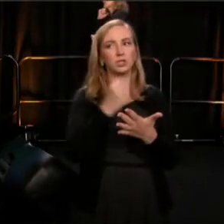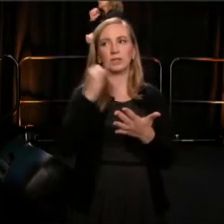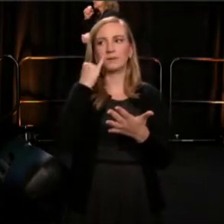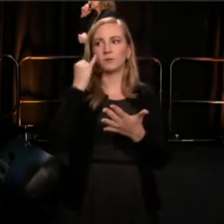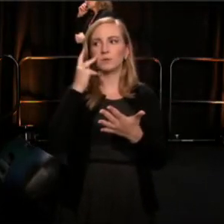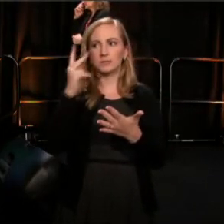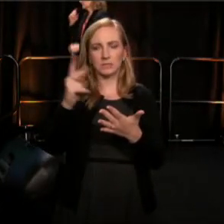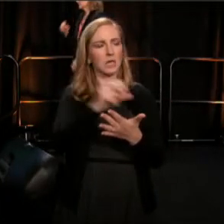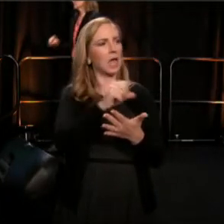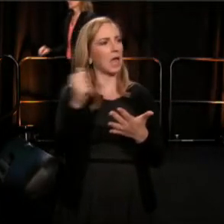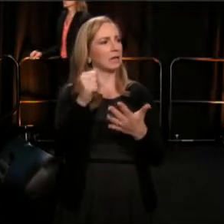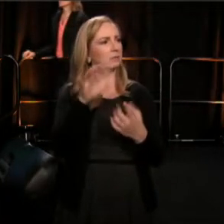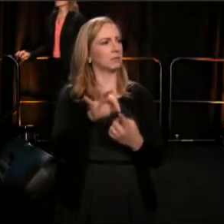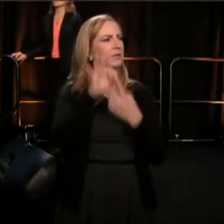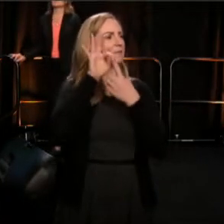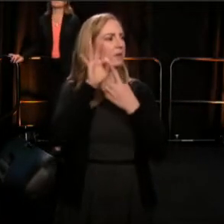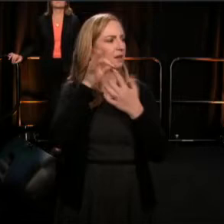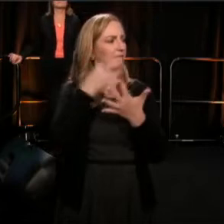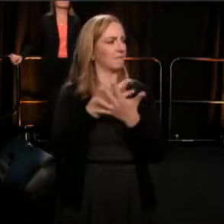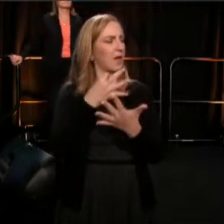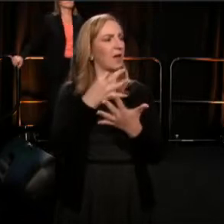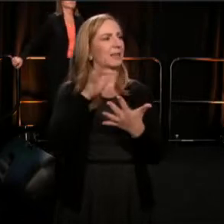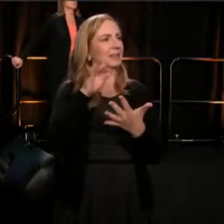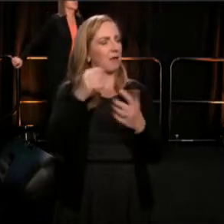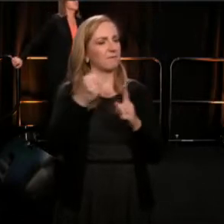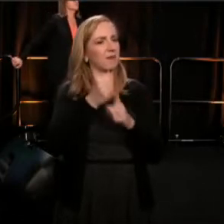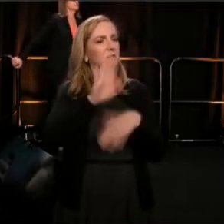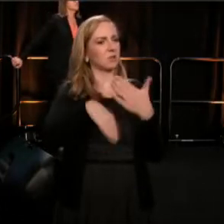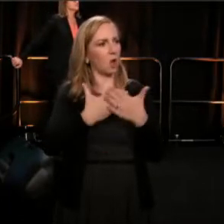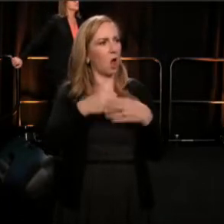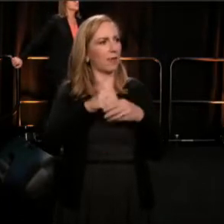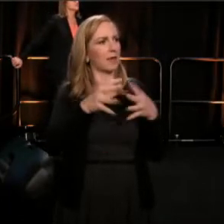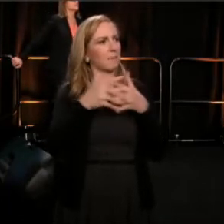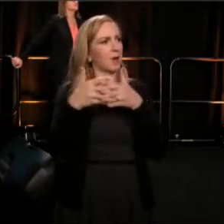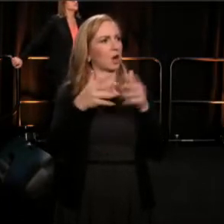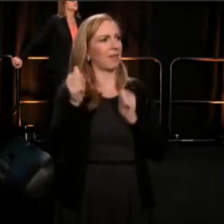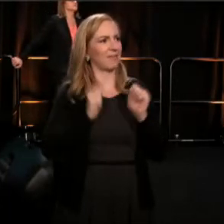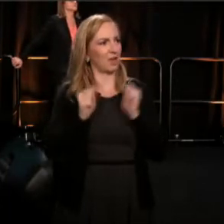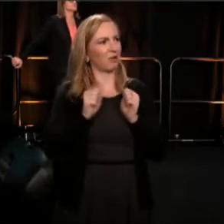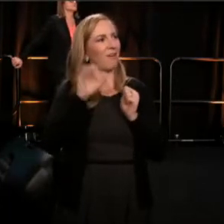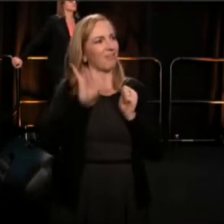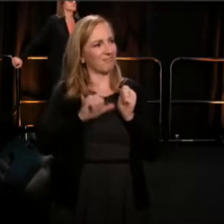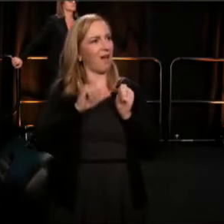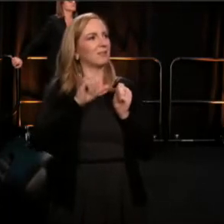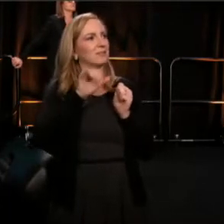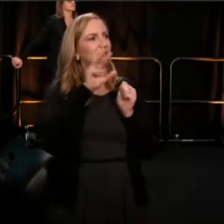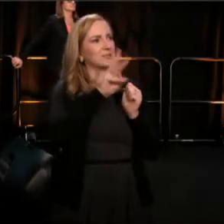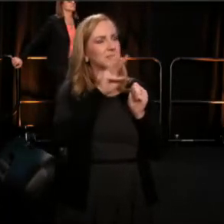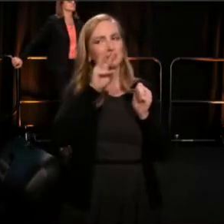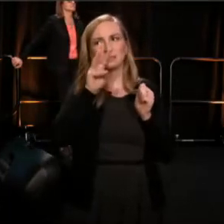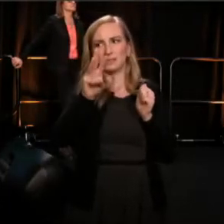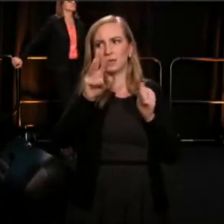that affects us all in the American theater, is that of the 66 LORT of theaters,